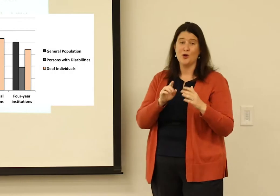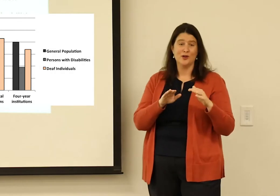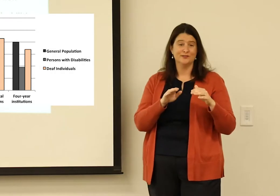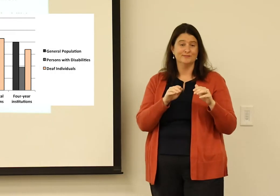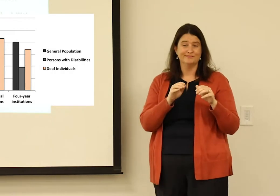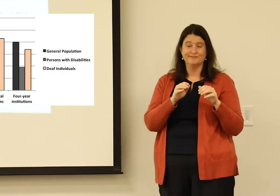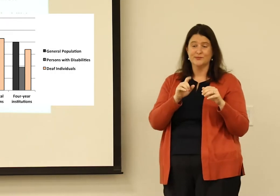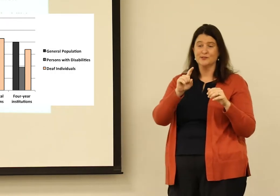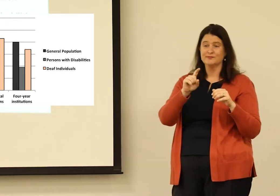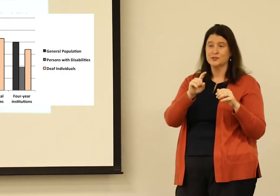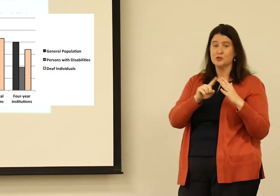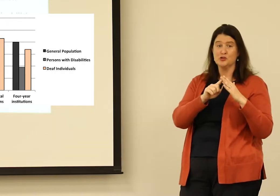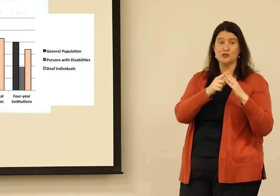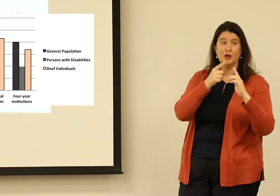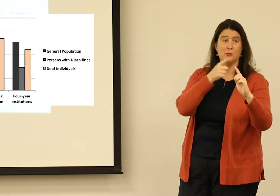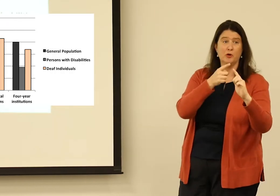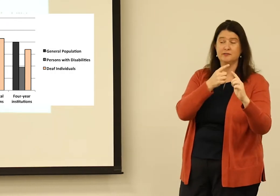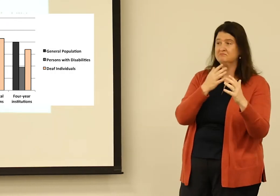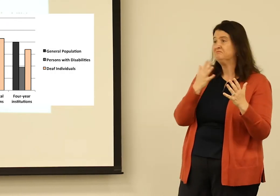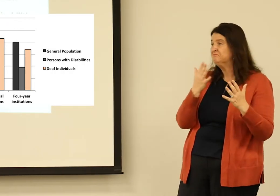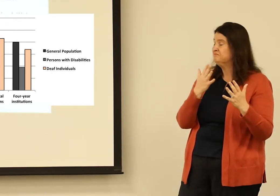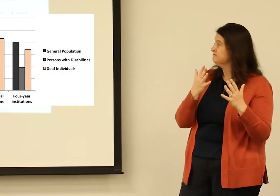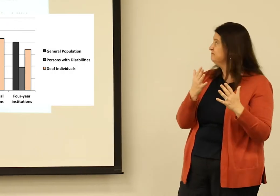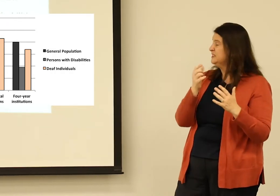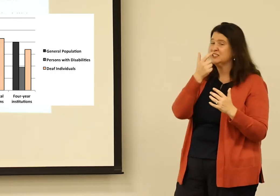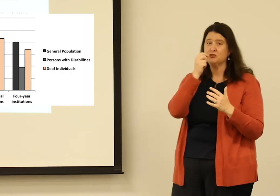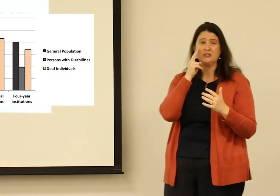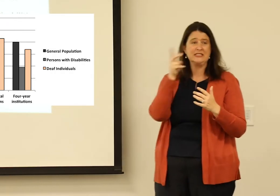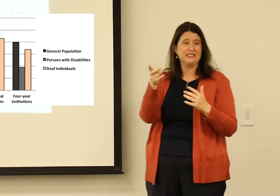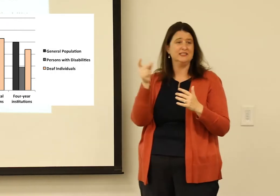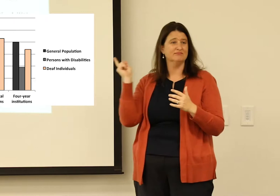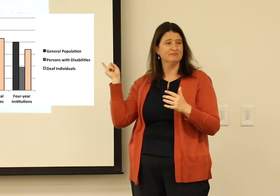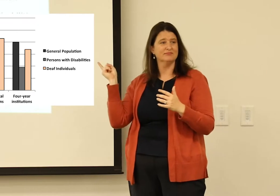Those aren't the same. So the starting point